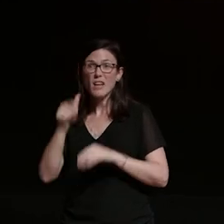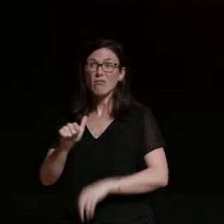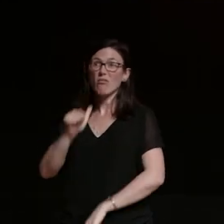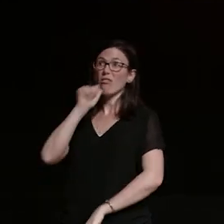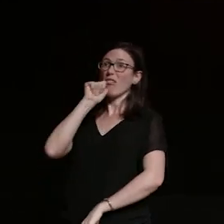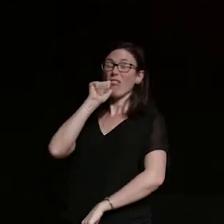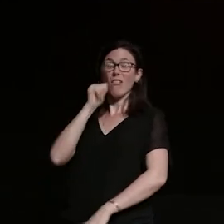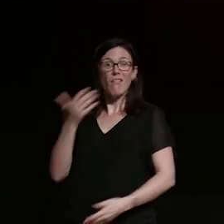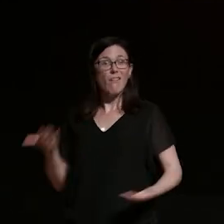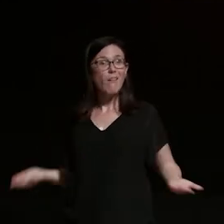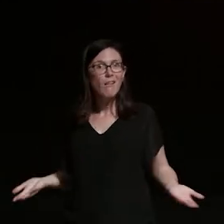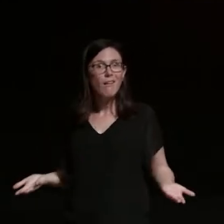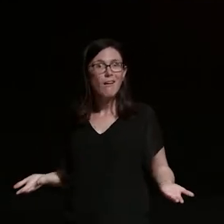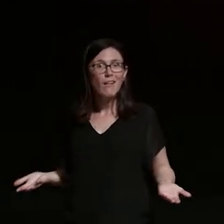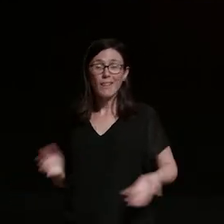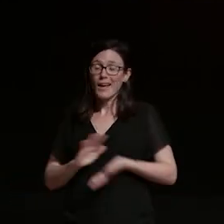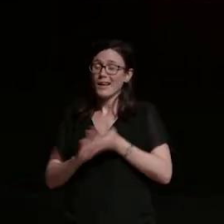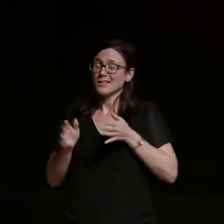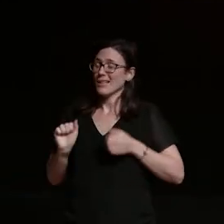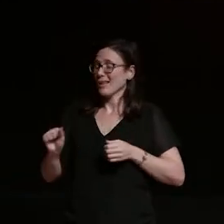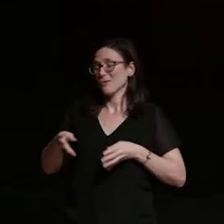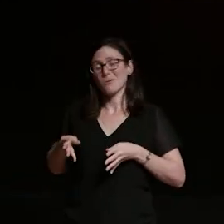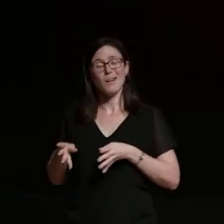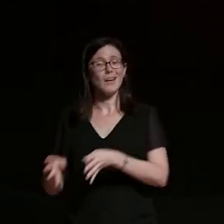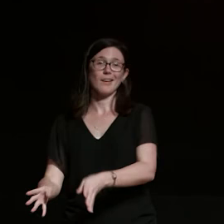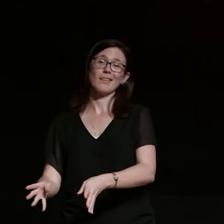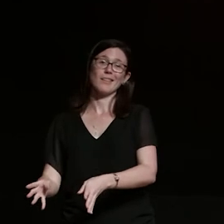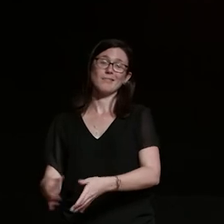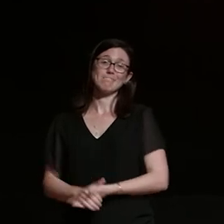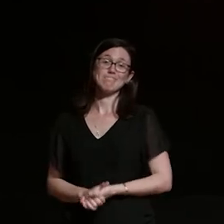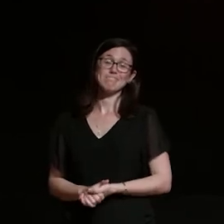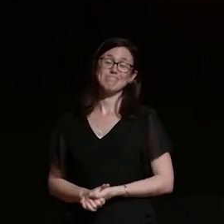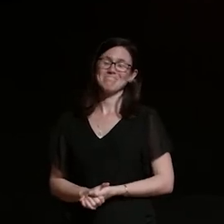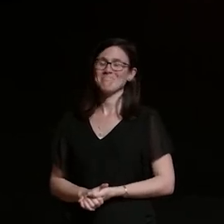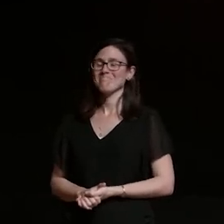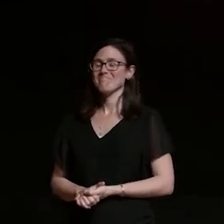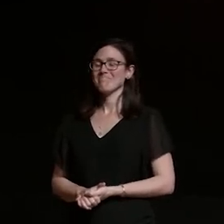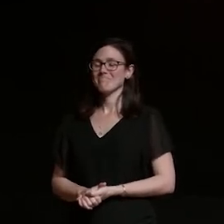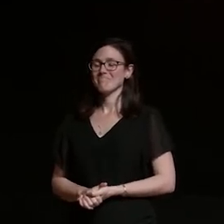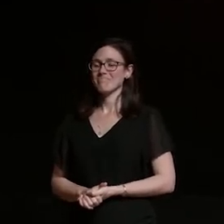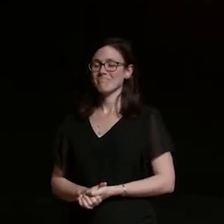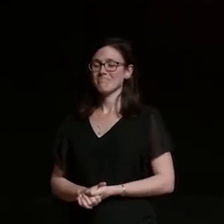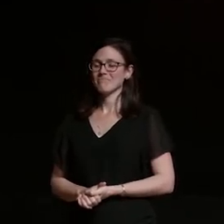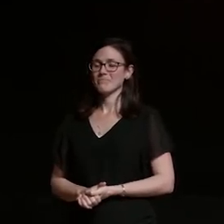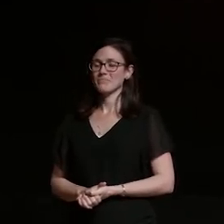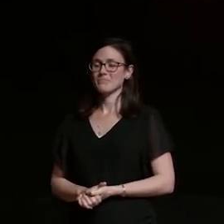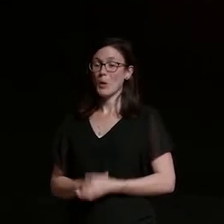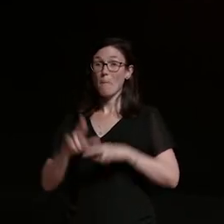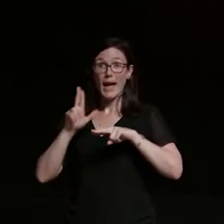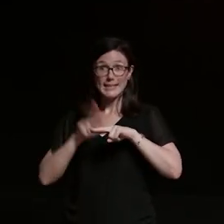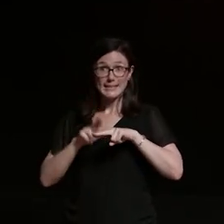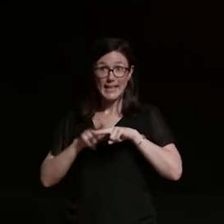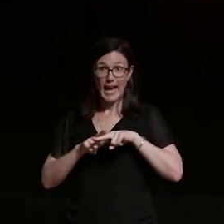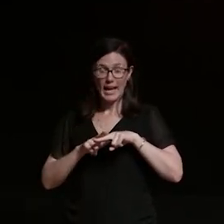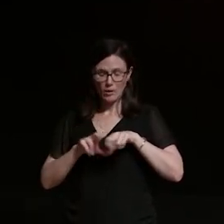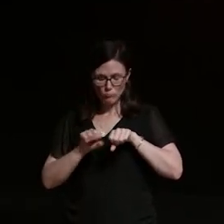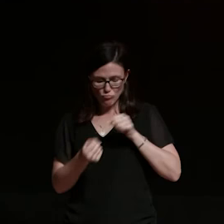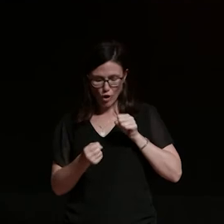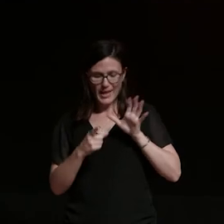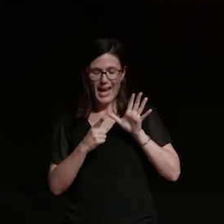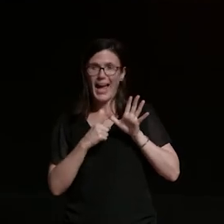because that's how he rolls and when my dad um when my dad tore his acl because he just sort